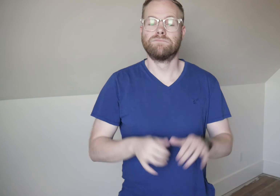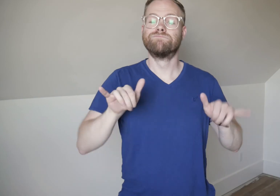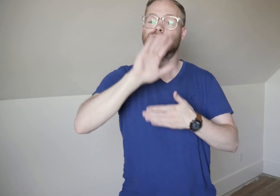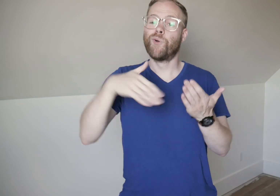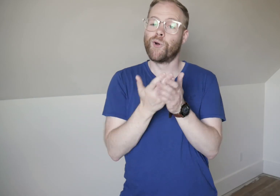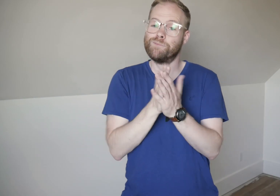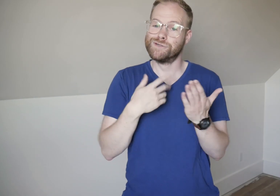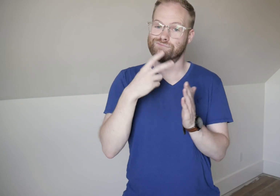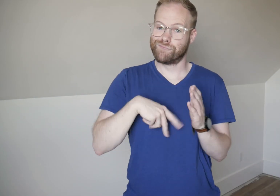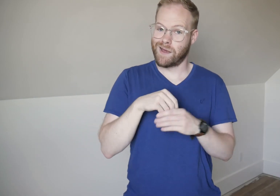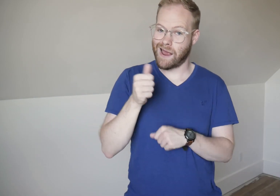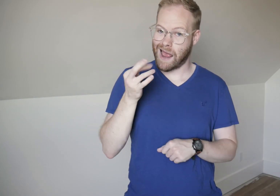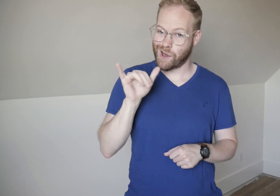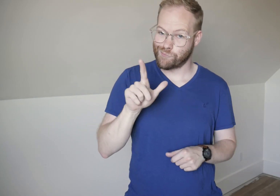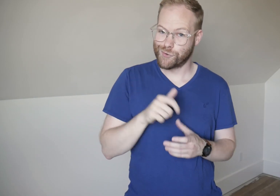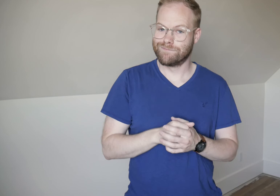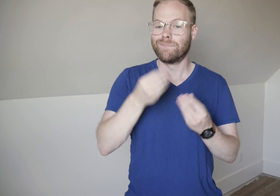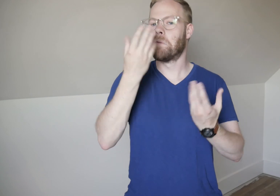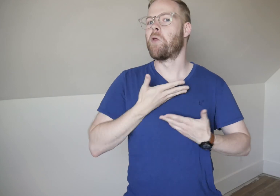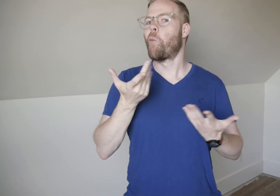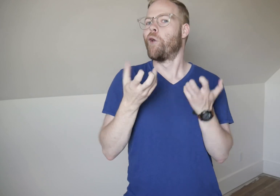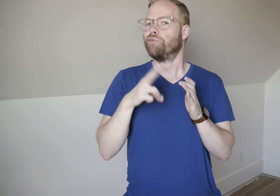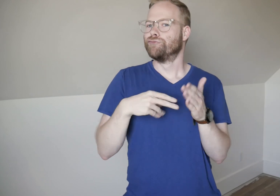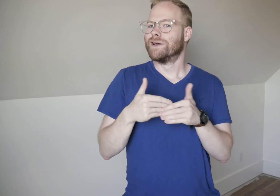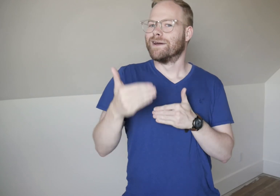That’s all of the books I read in April! Let me know what you want to read next!